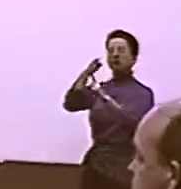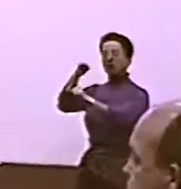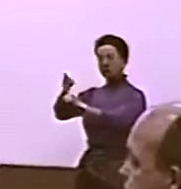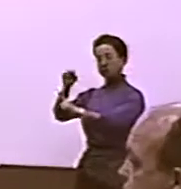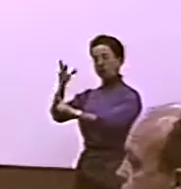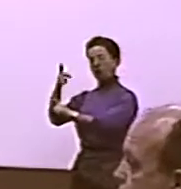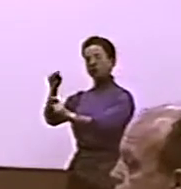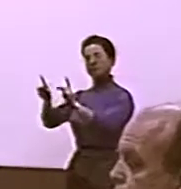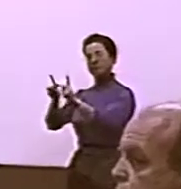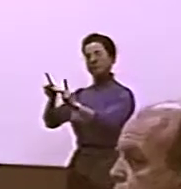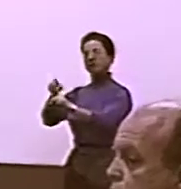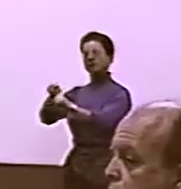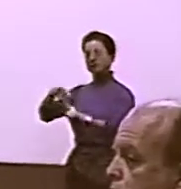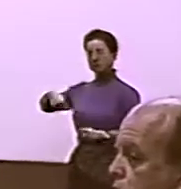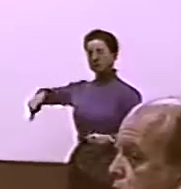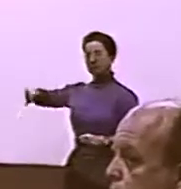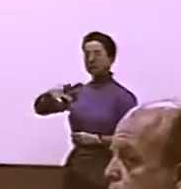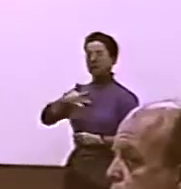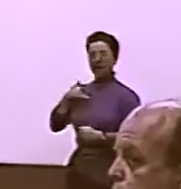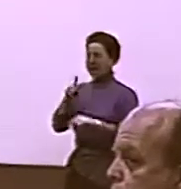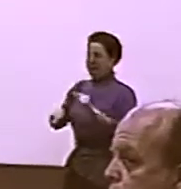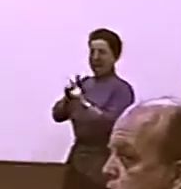...AND WHAT WE AS DEAF PEOPLE SHARE.